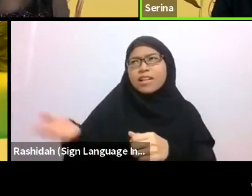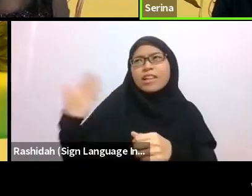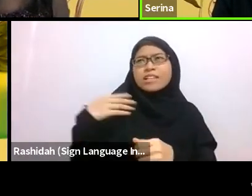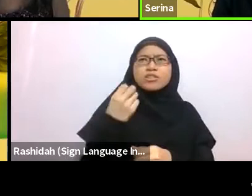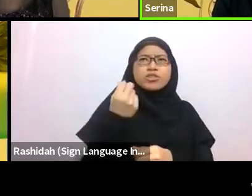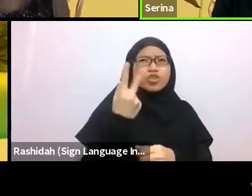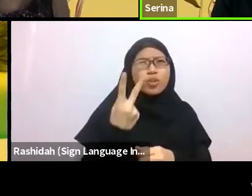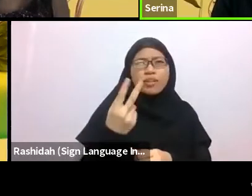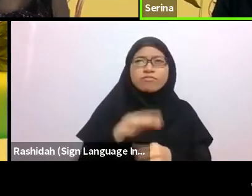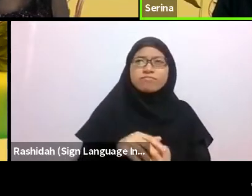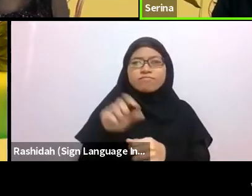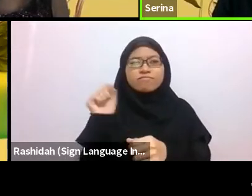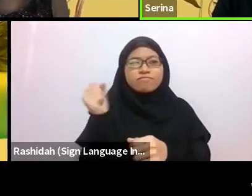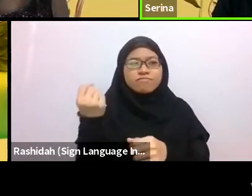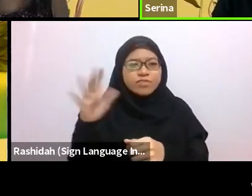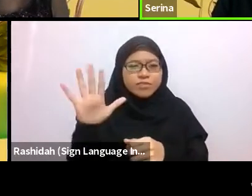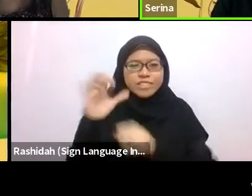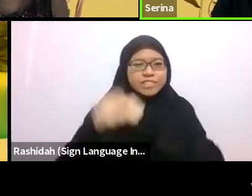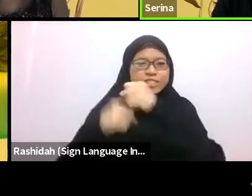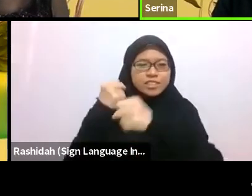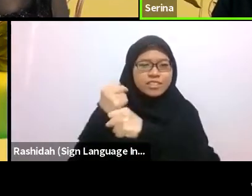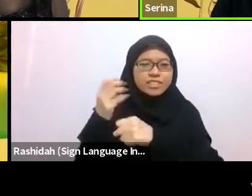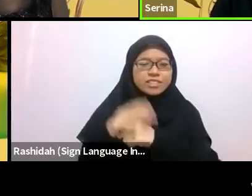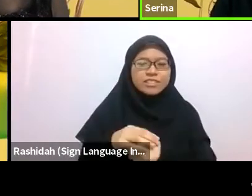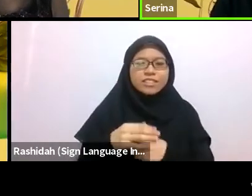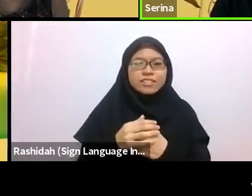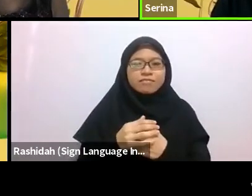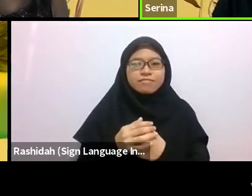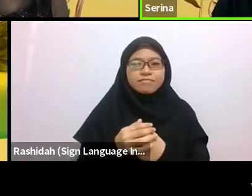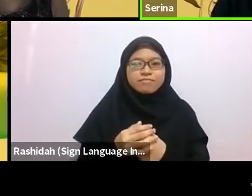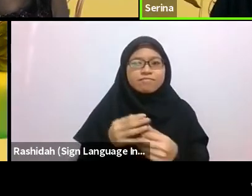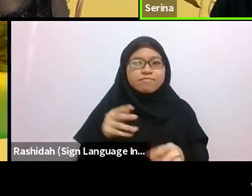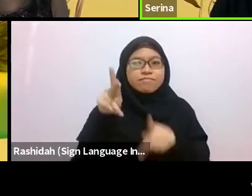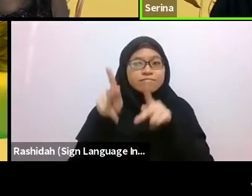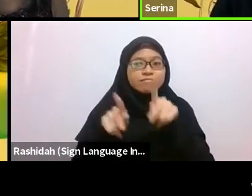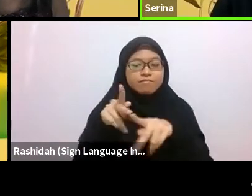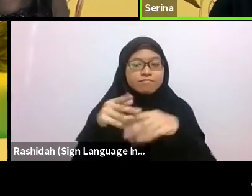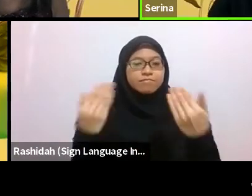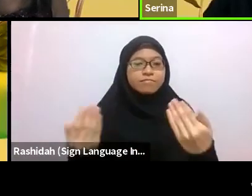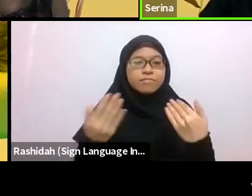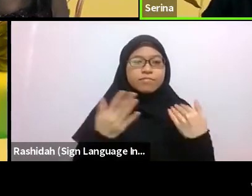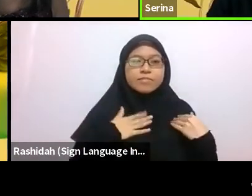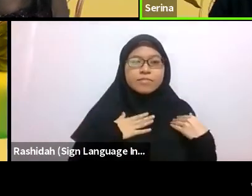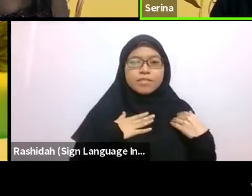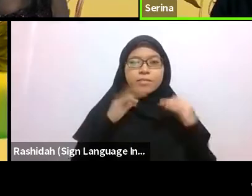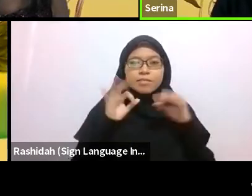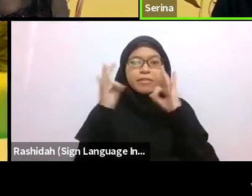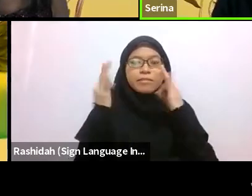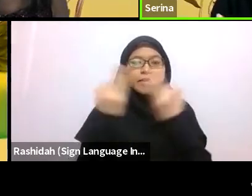and the people who are now sort of this family that I sometimes want to or don’t want to accept.